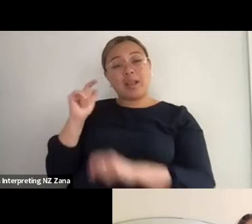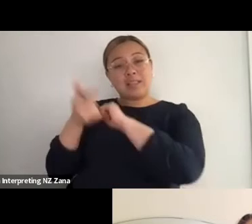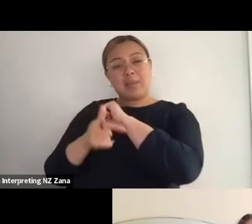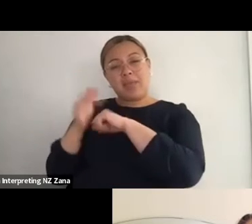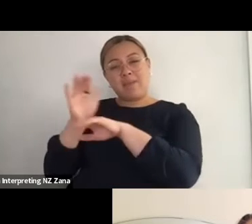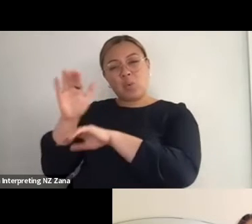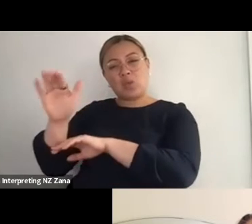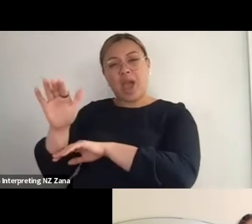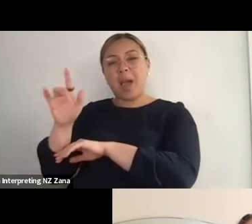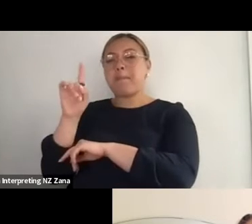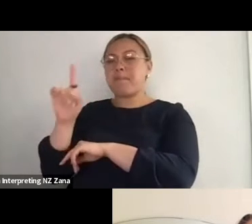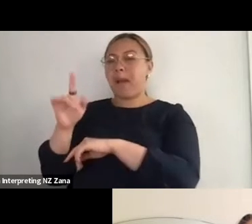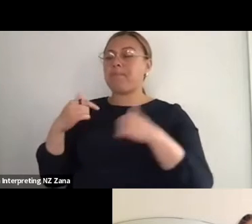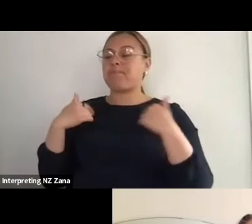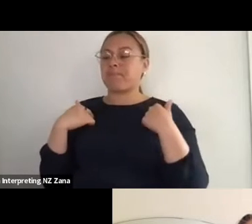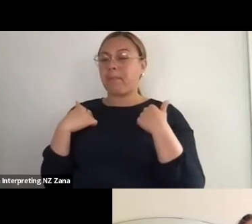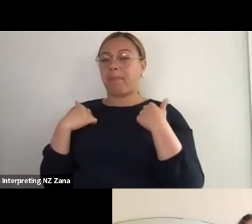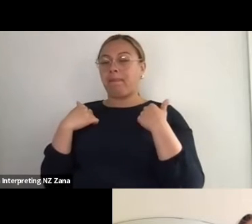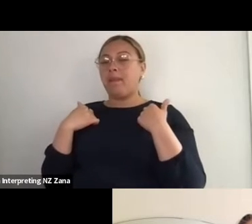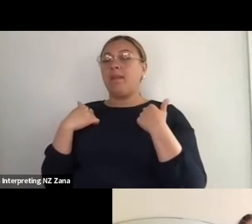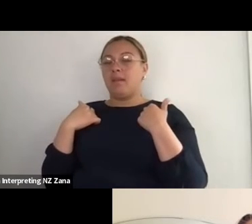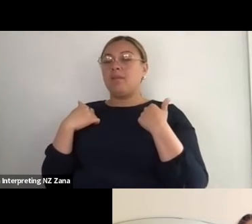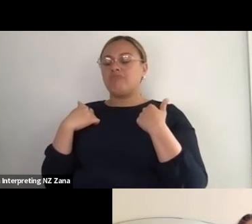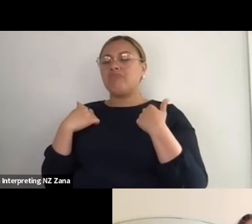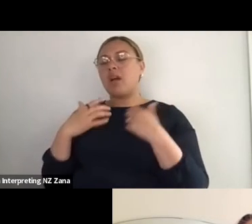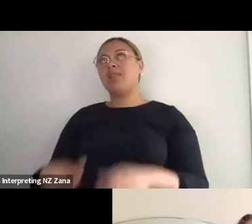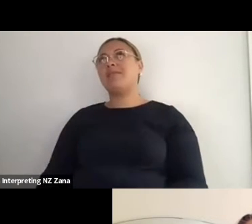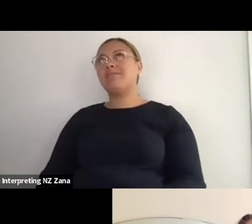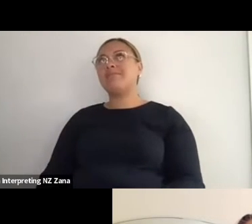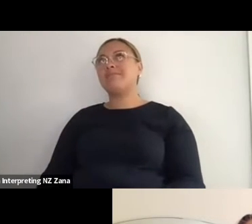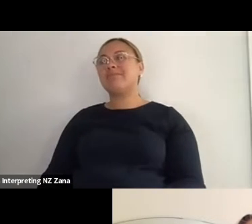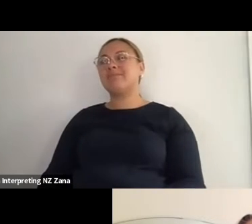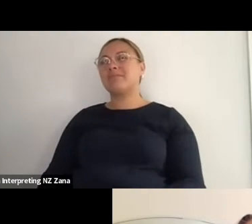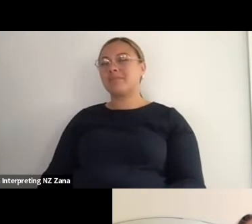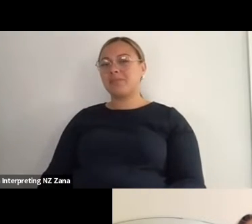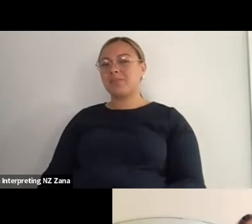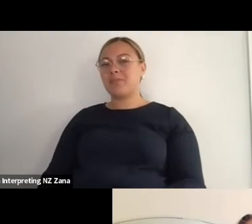I definitely have. There have been many people I think through my life that have